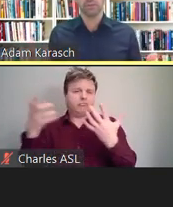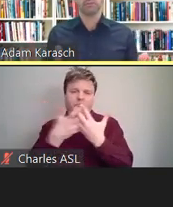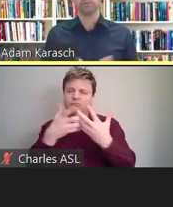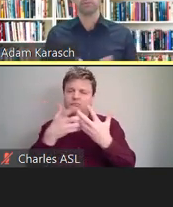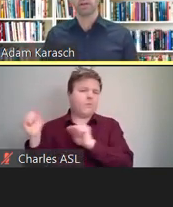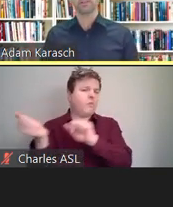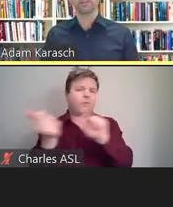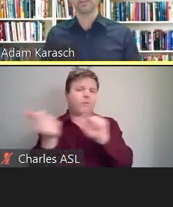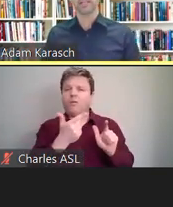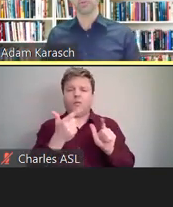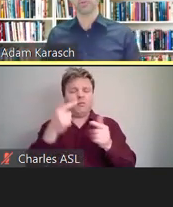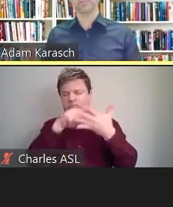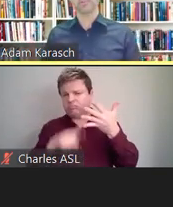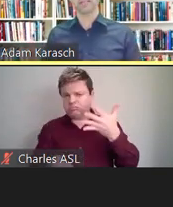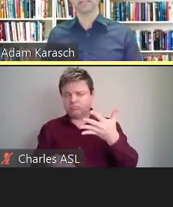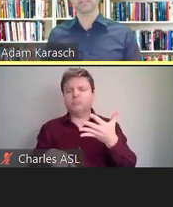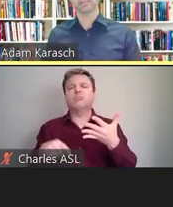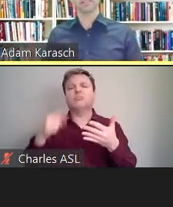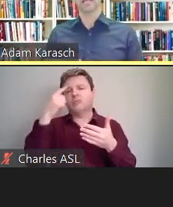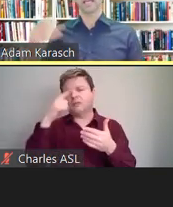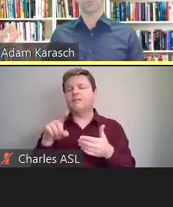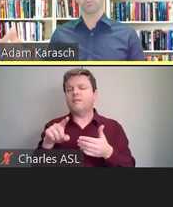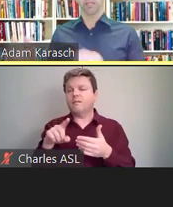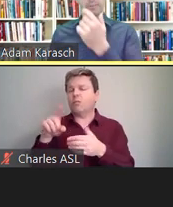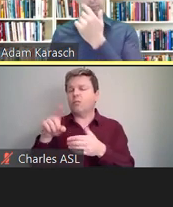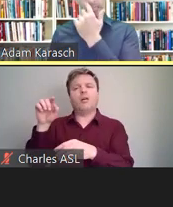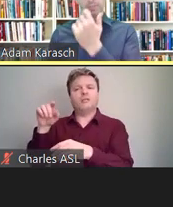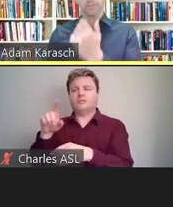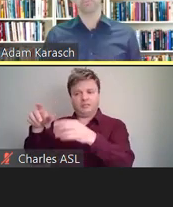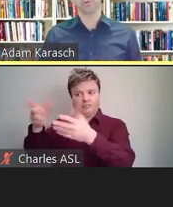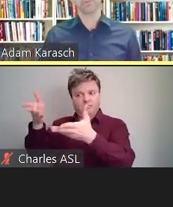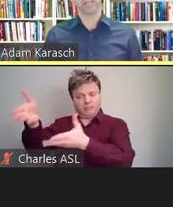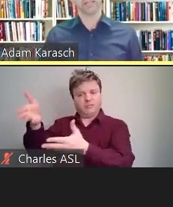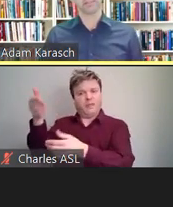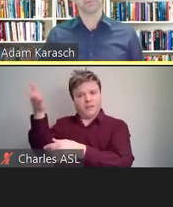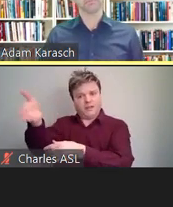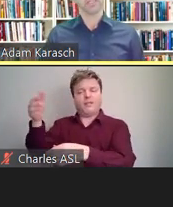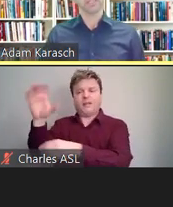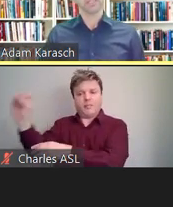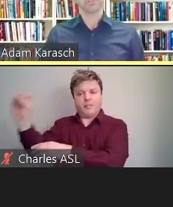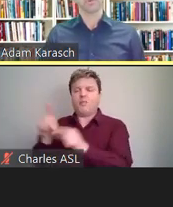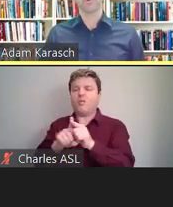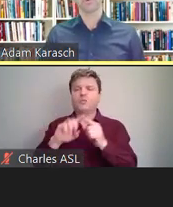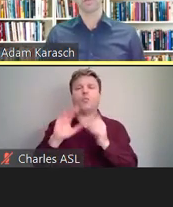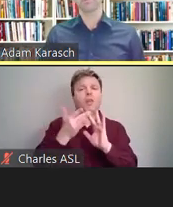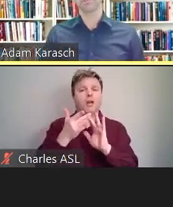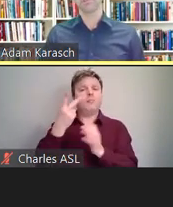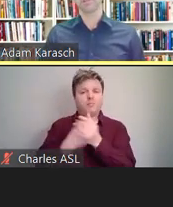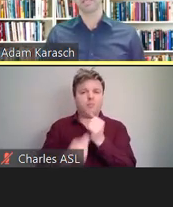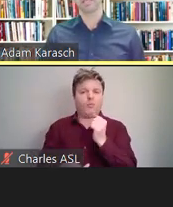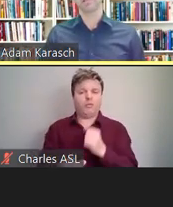for on-site employment settings as well as your remote settings. So what we're going to be doing is